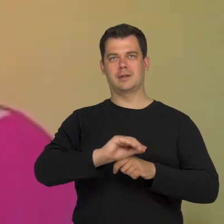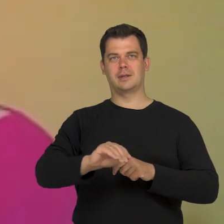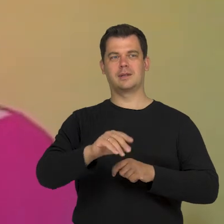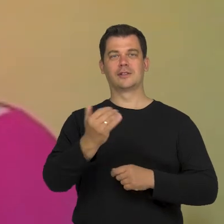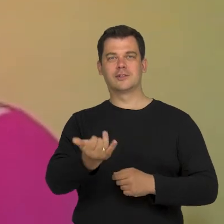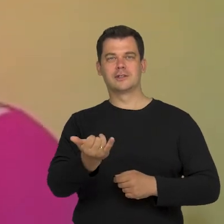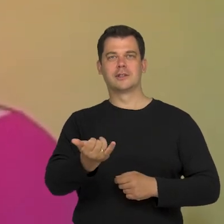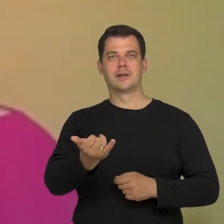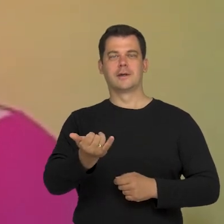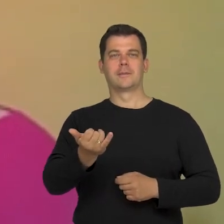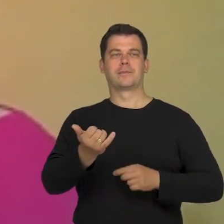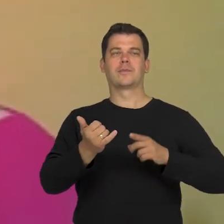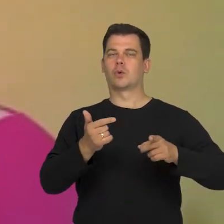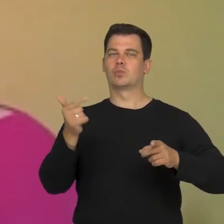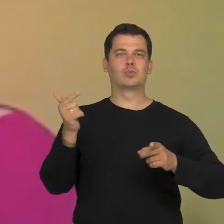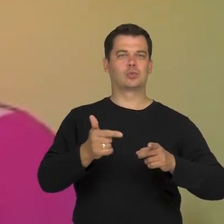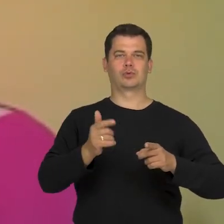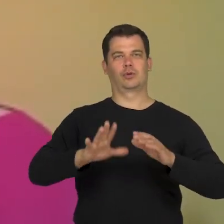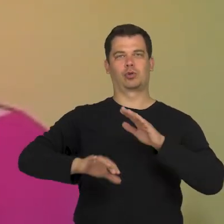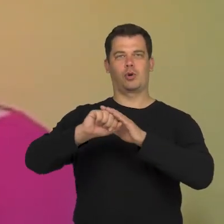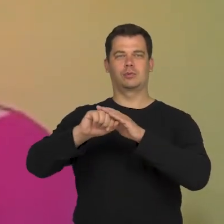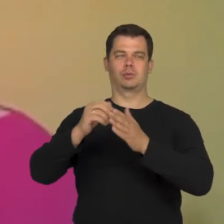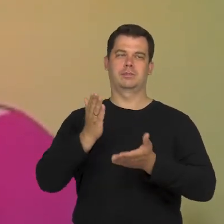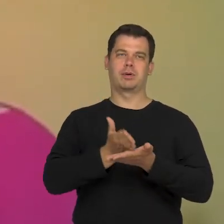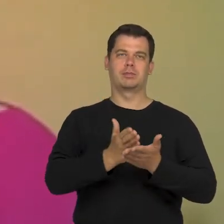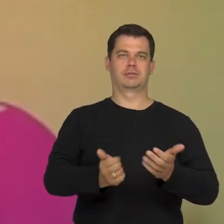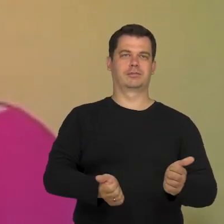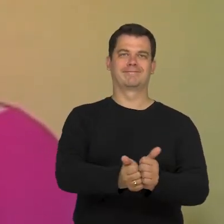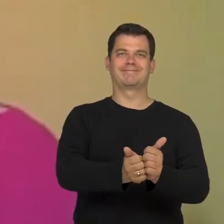adults must be present.